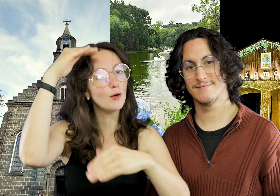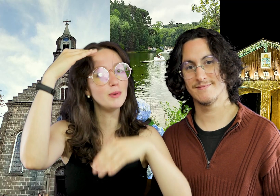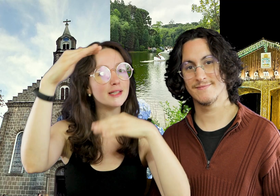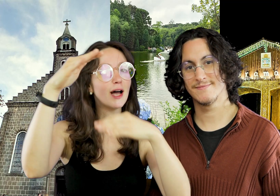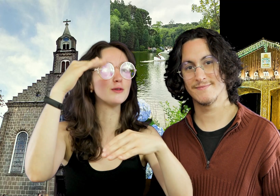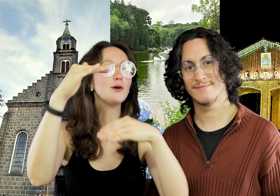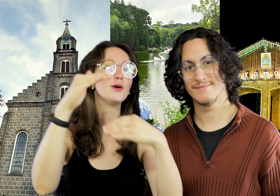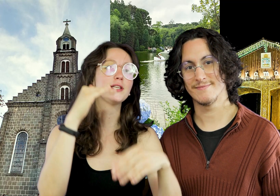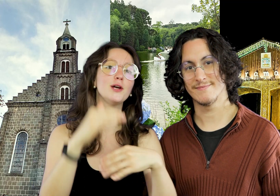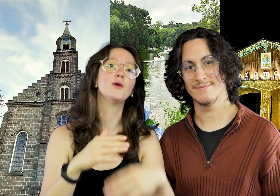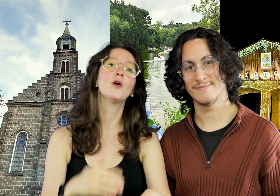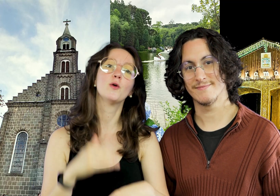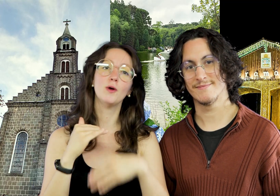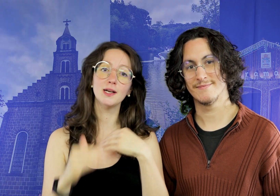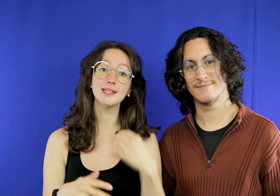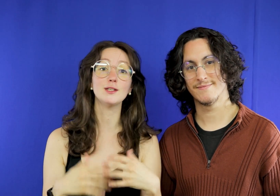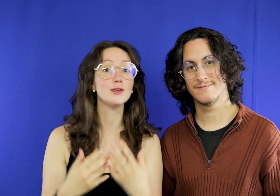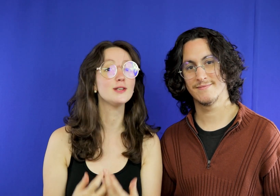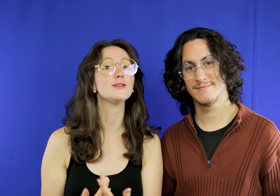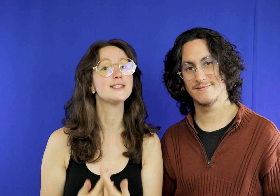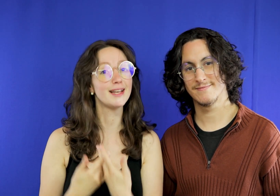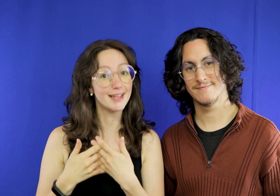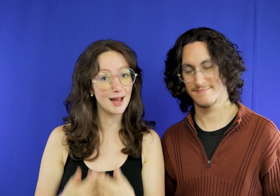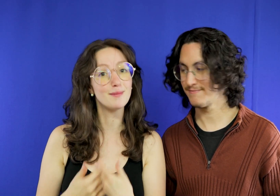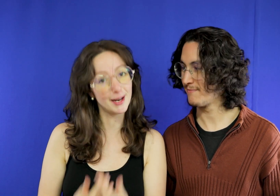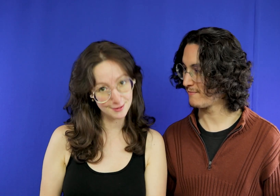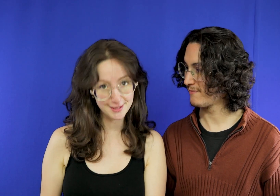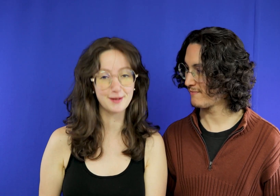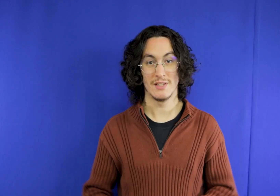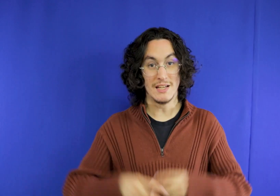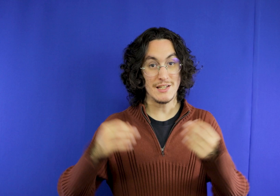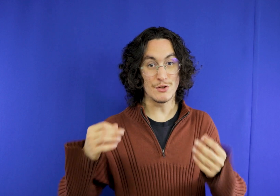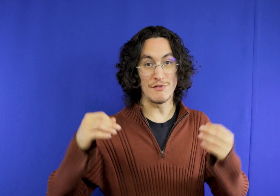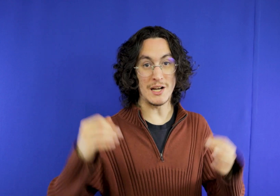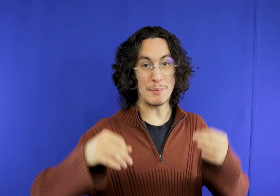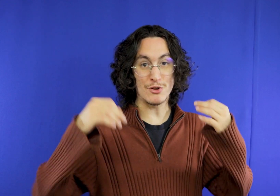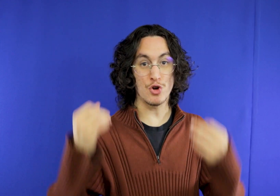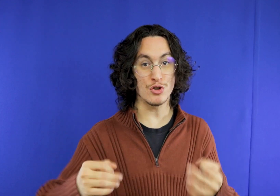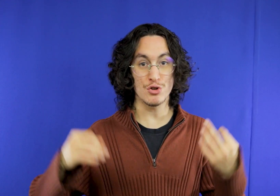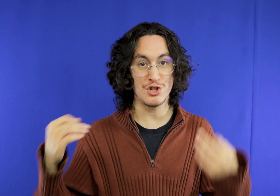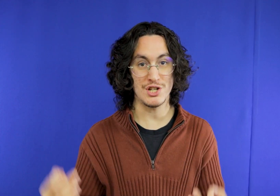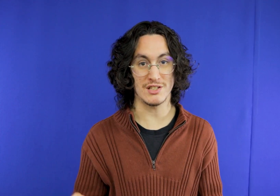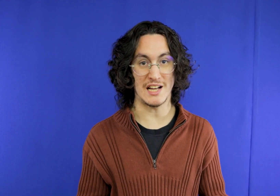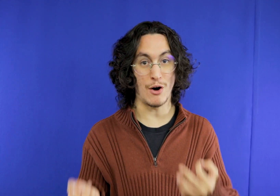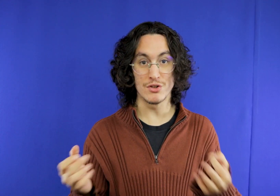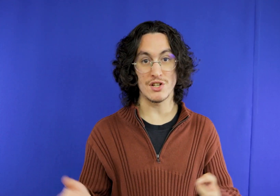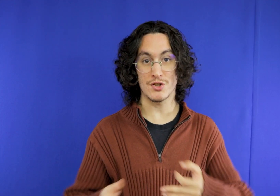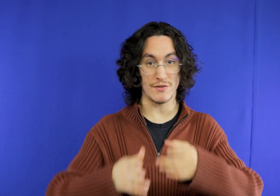to complete your itinerary with the attractions you want er more to do this goes for every day ok, that